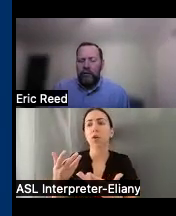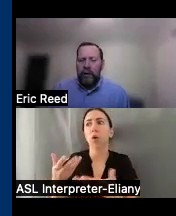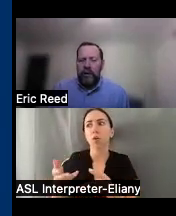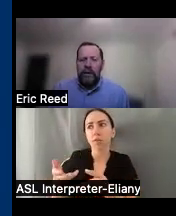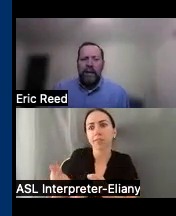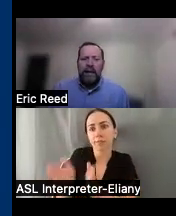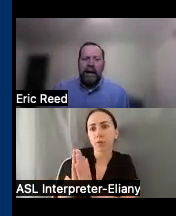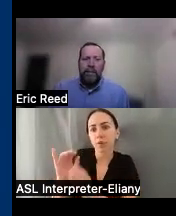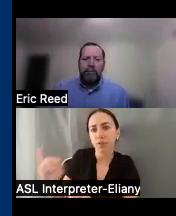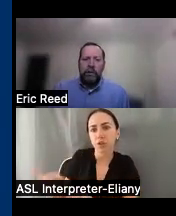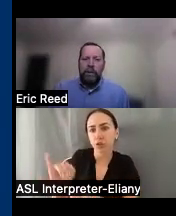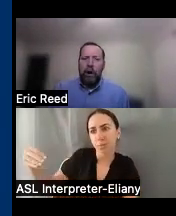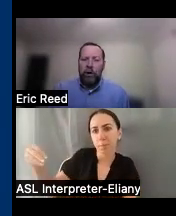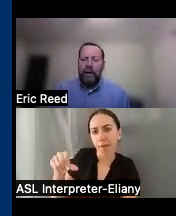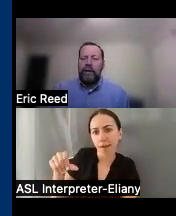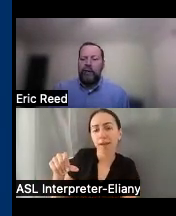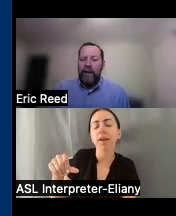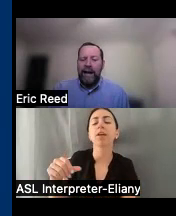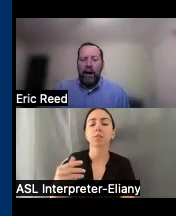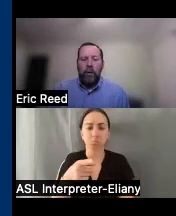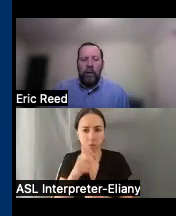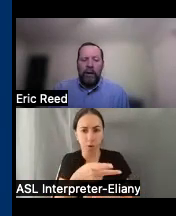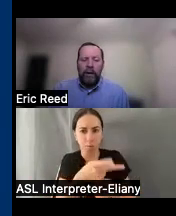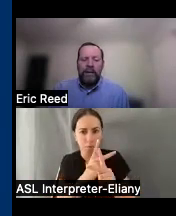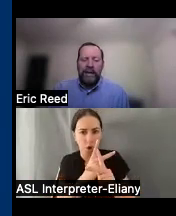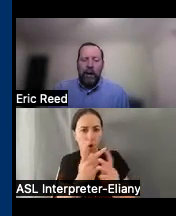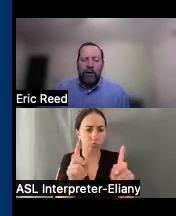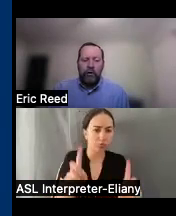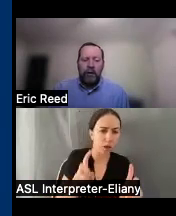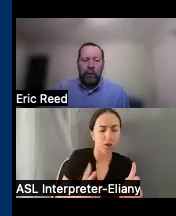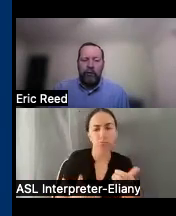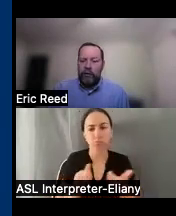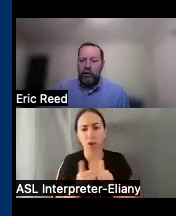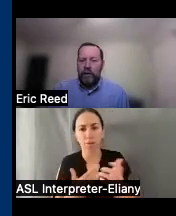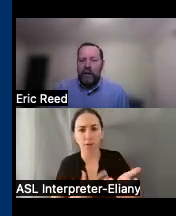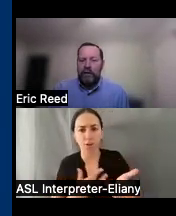for something you can borrow it and find out more about it and see how it truly will fit your needs